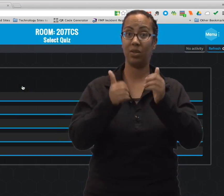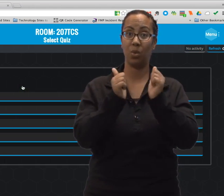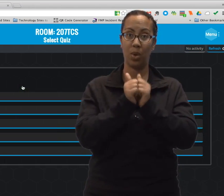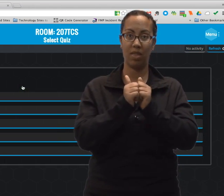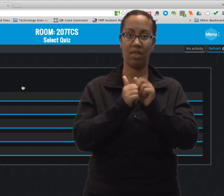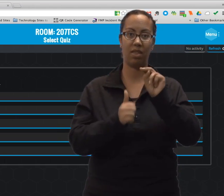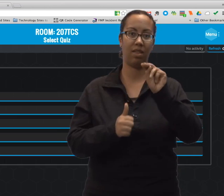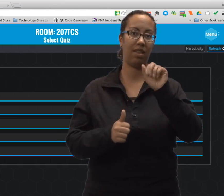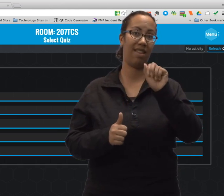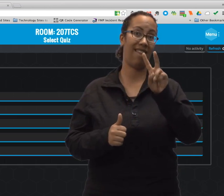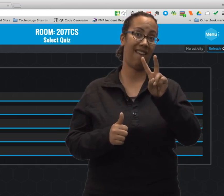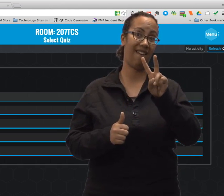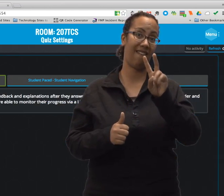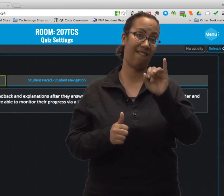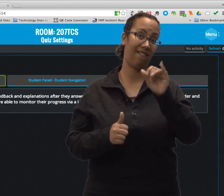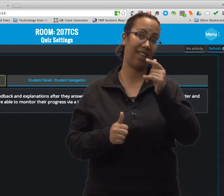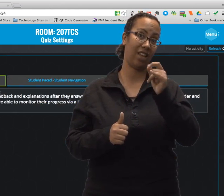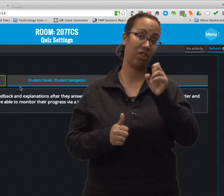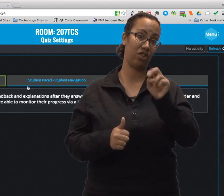Student paced with navigation.